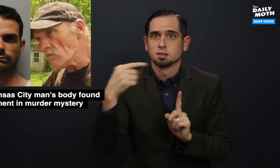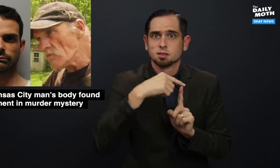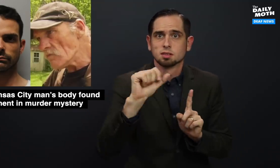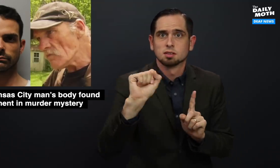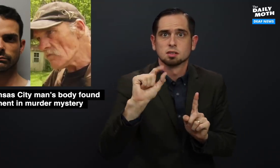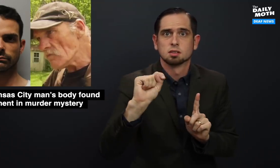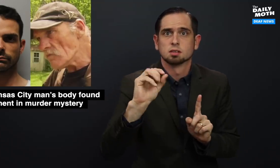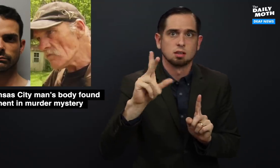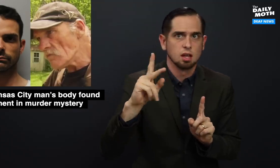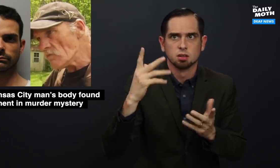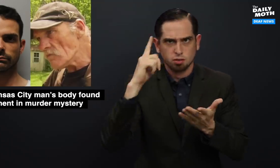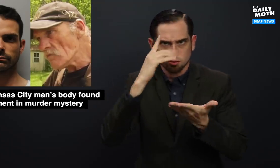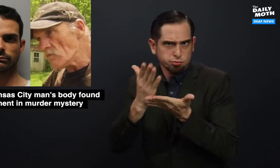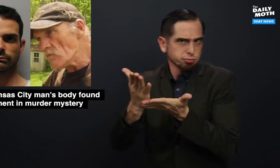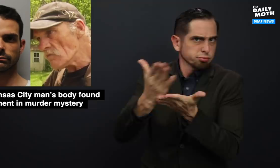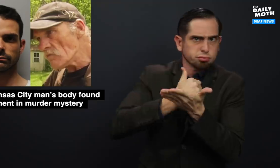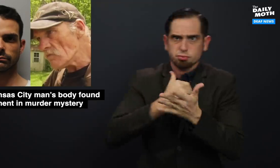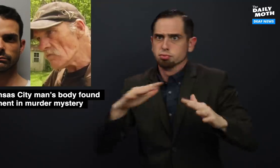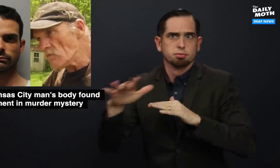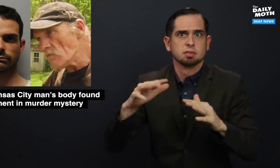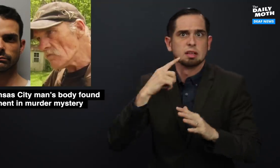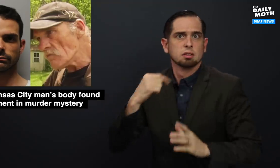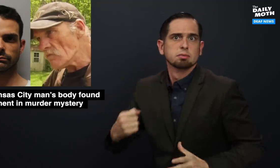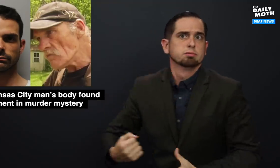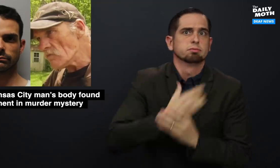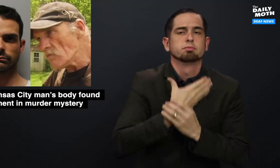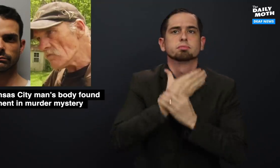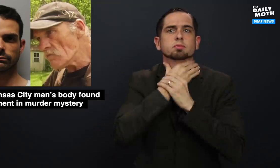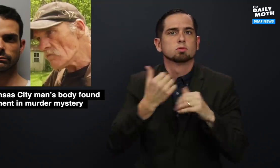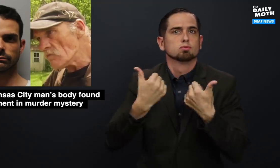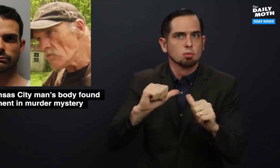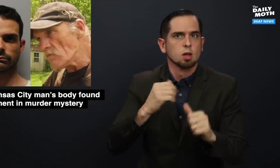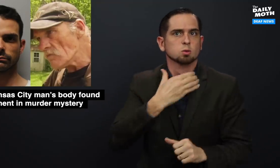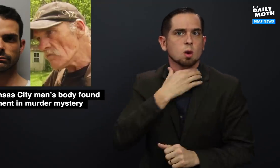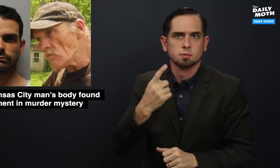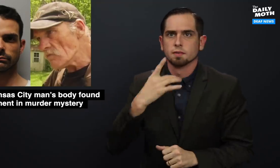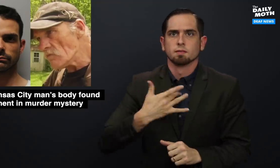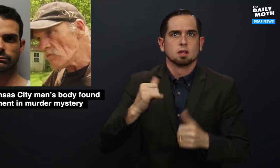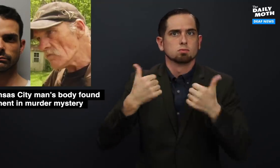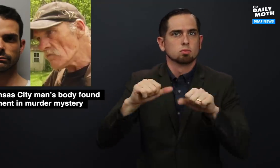Stock started freaking out and tried to choke him